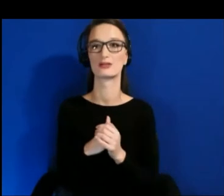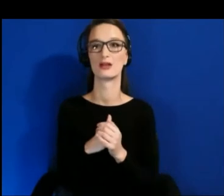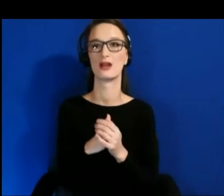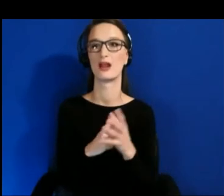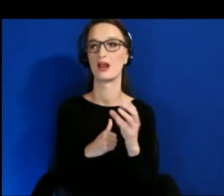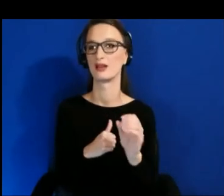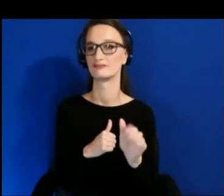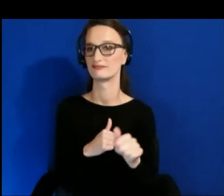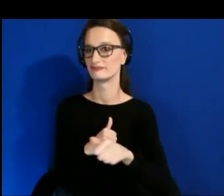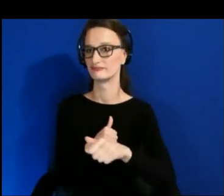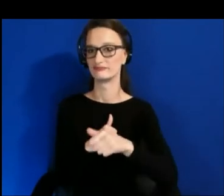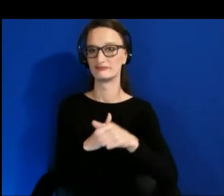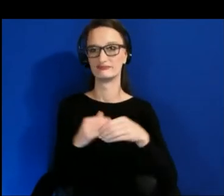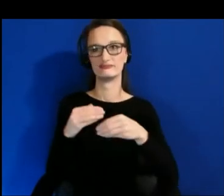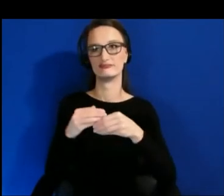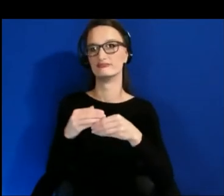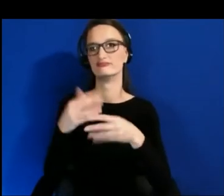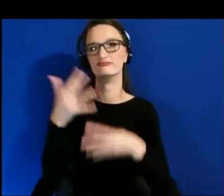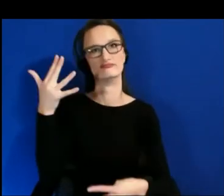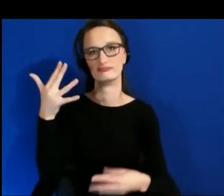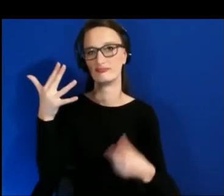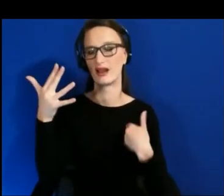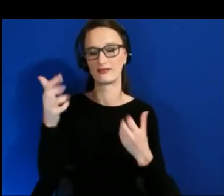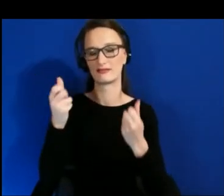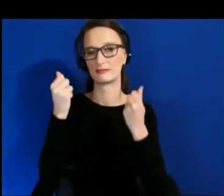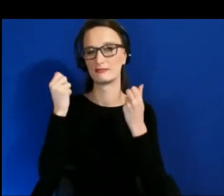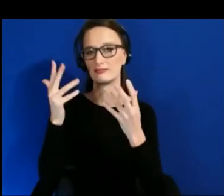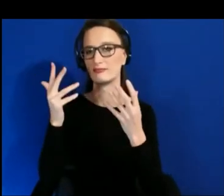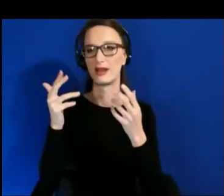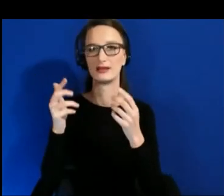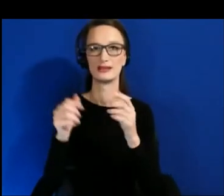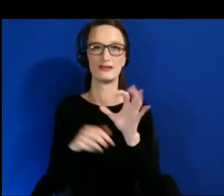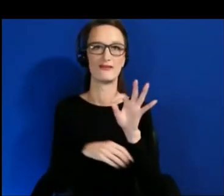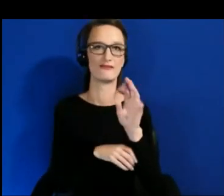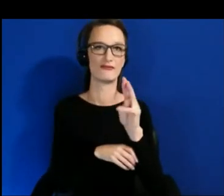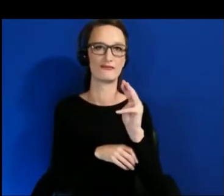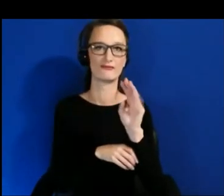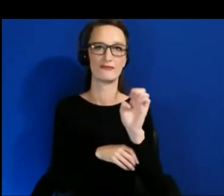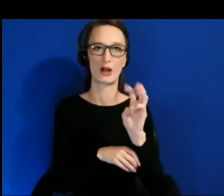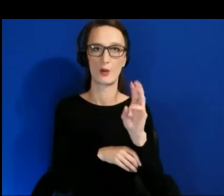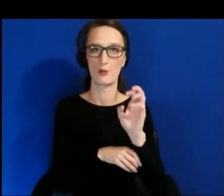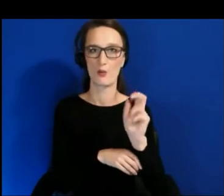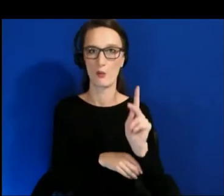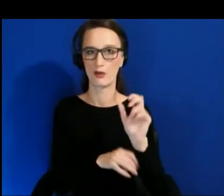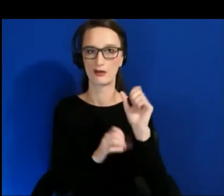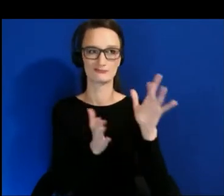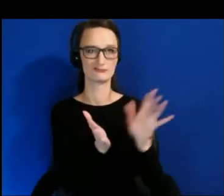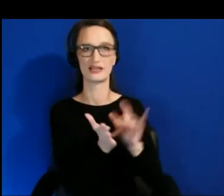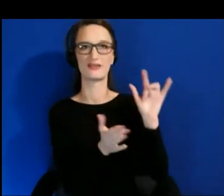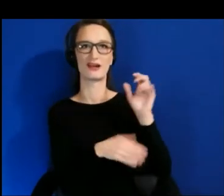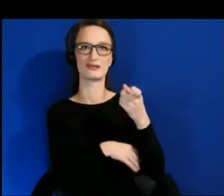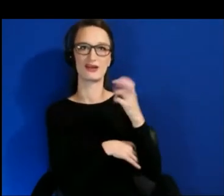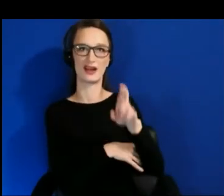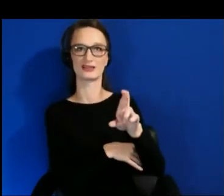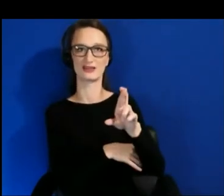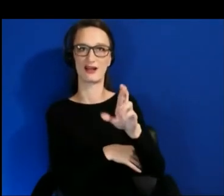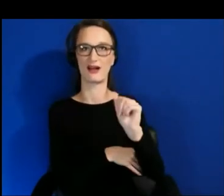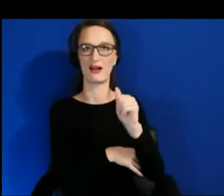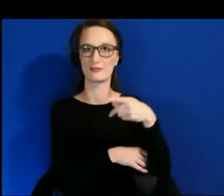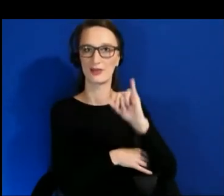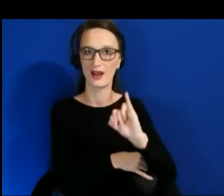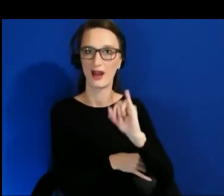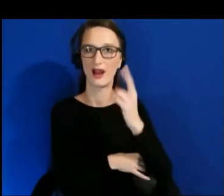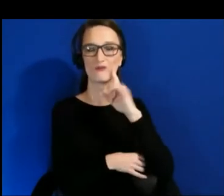And there are tons of JavaScript frameworks that take advantage of that device API to deliver content through the browser.